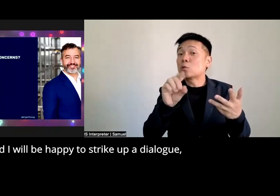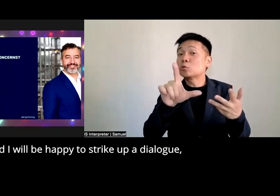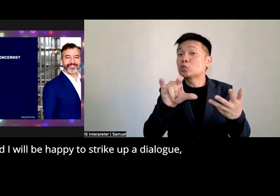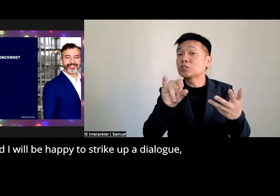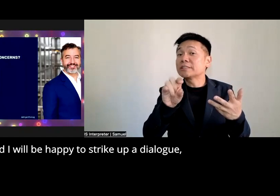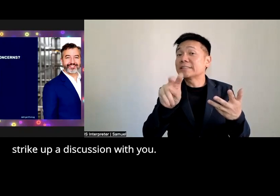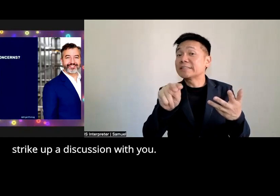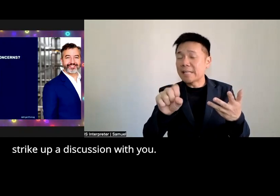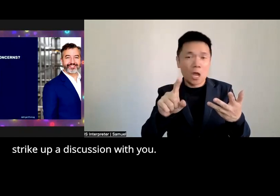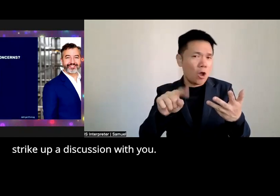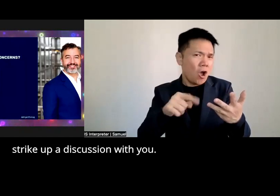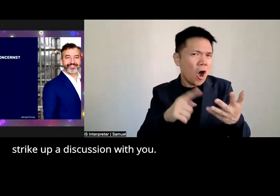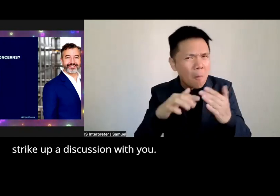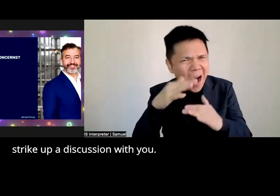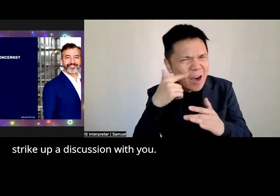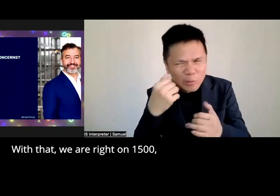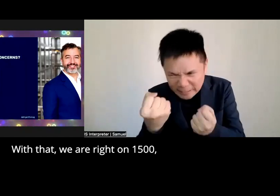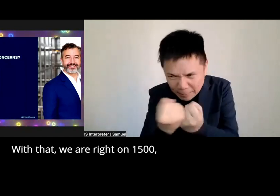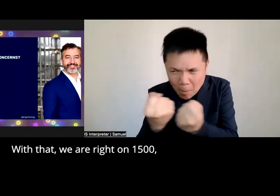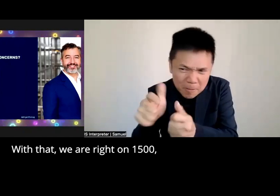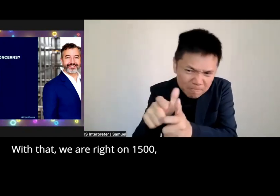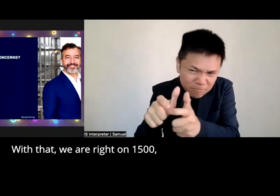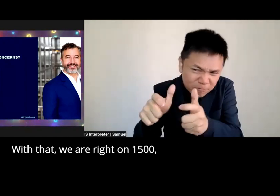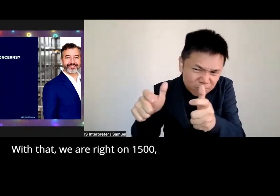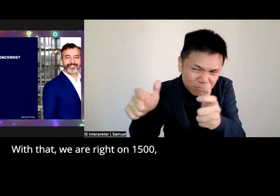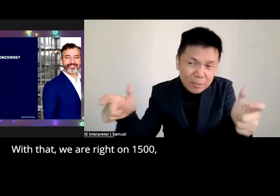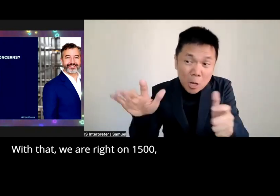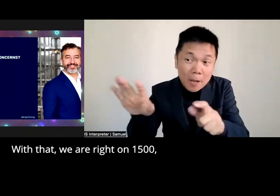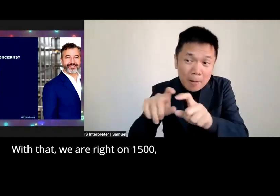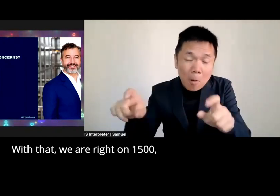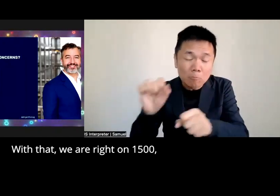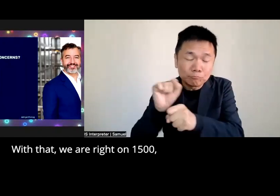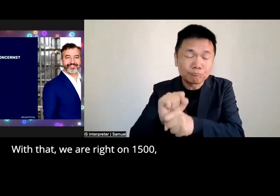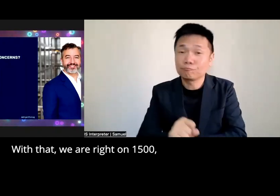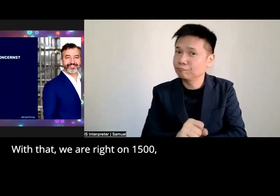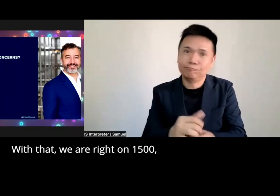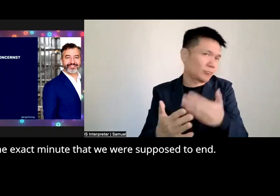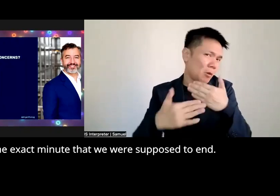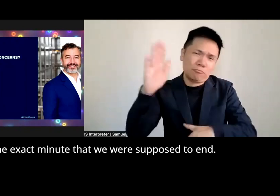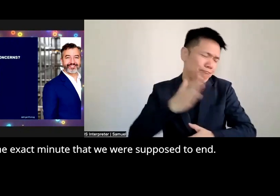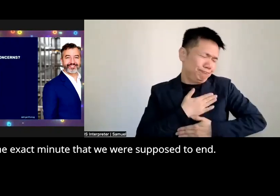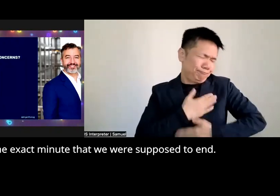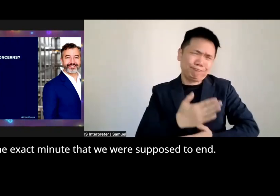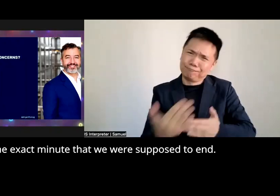strike up a dialogue strike up a discussion with you with that we are right on 1500 which is the